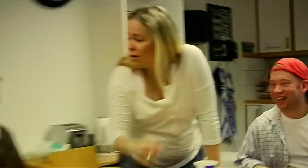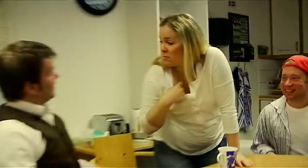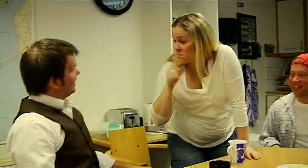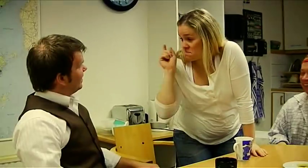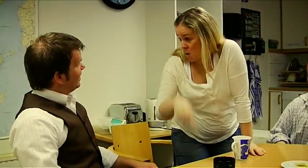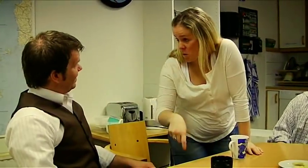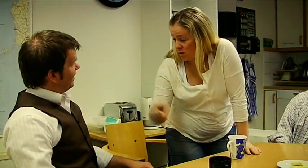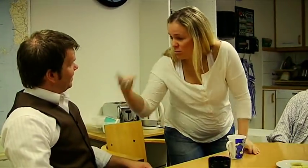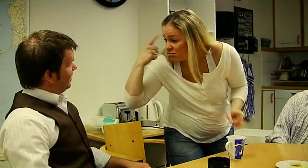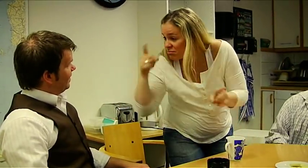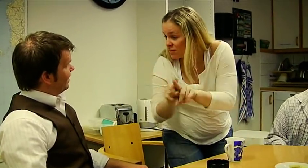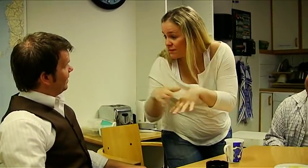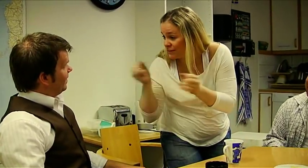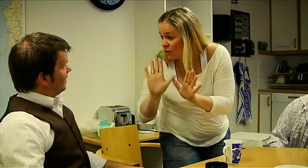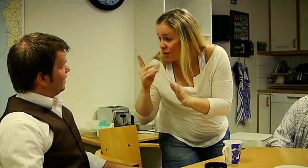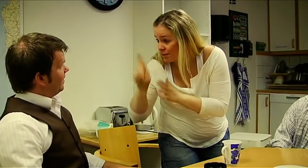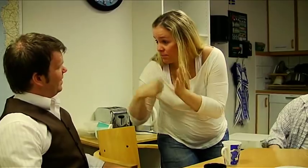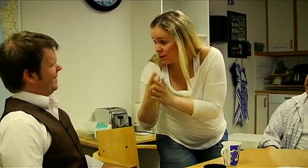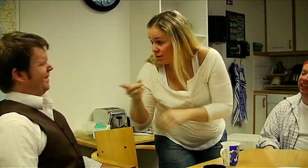If I'll score the ball, do you accept one hour healthy maintenance?